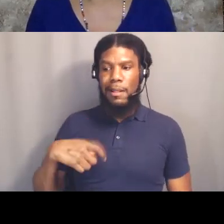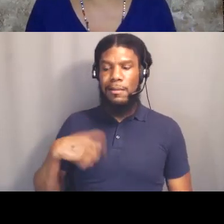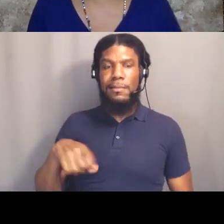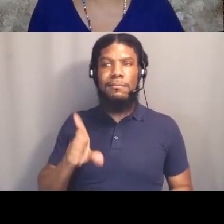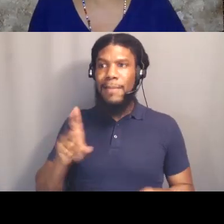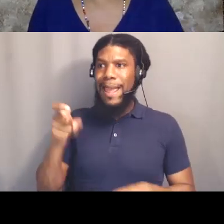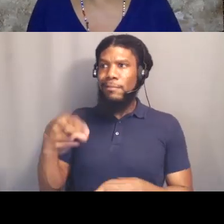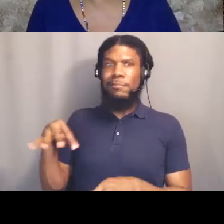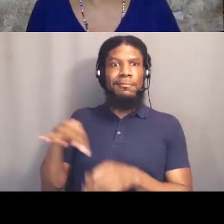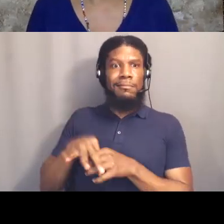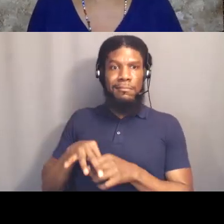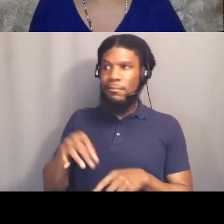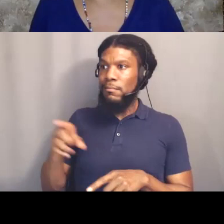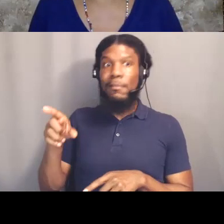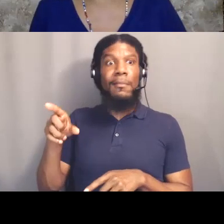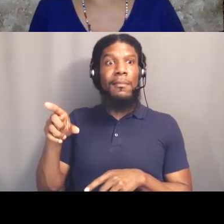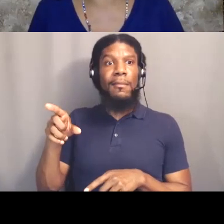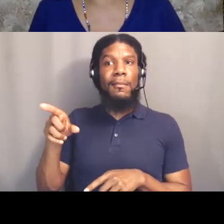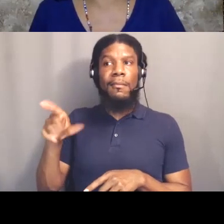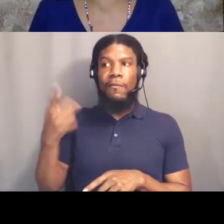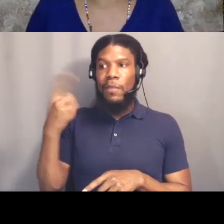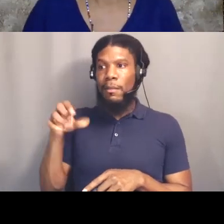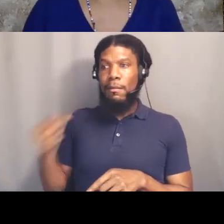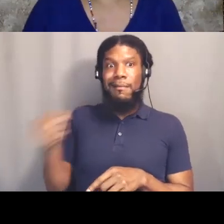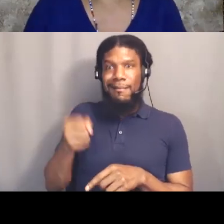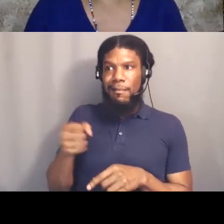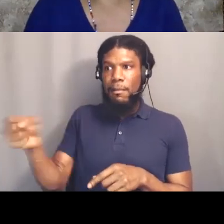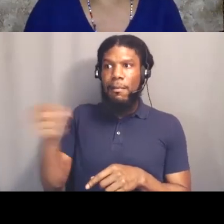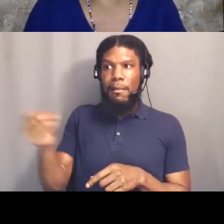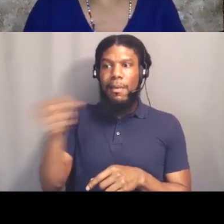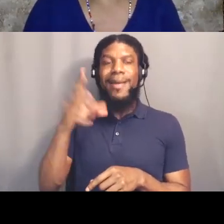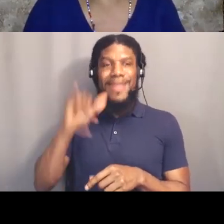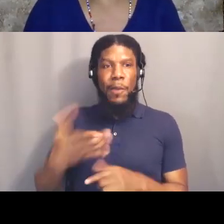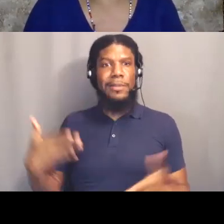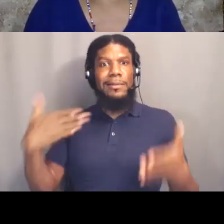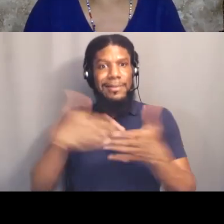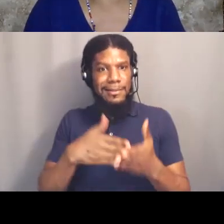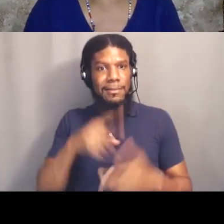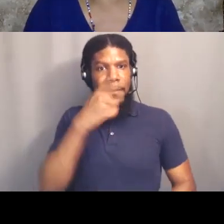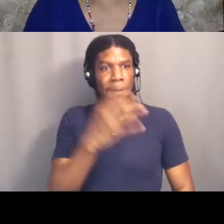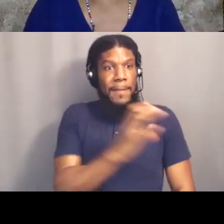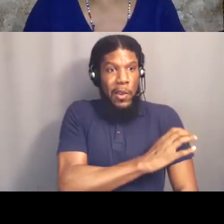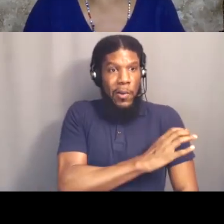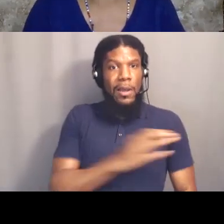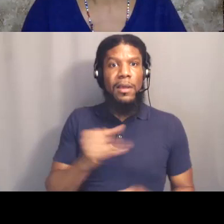So we have to vote and we have to organize, so Black Lives Matter engages in both. Oh wow, I'm running out of time.